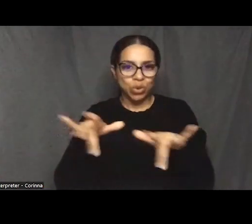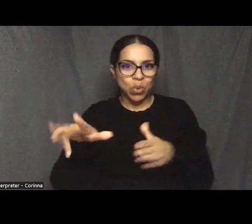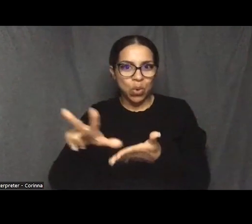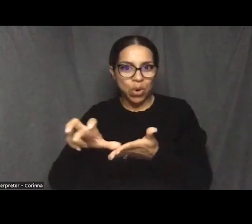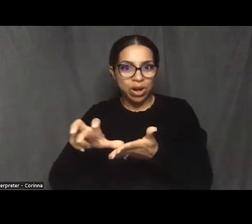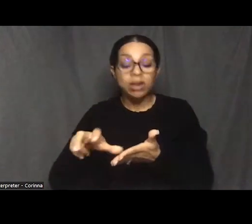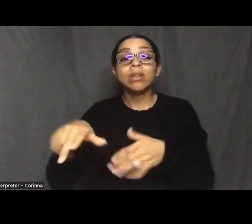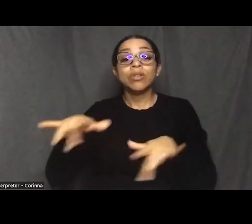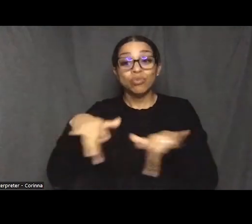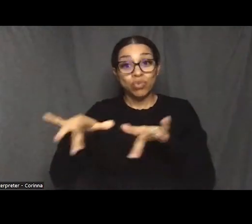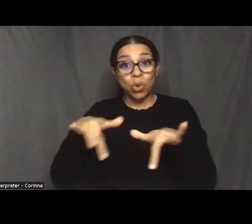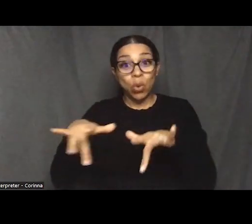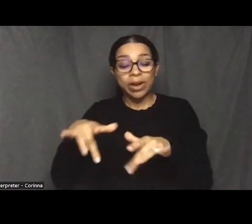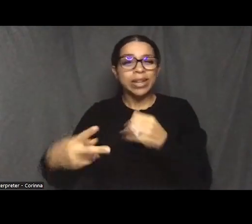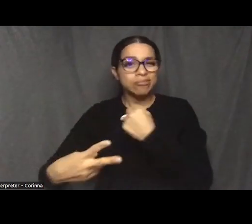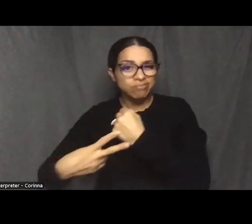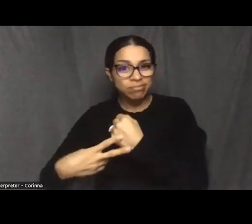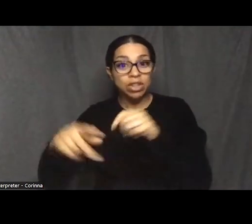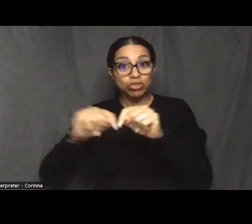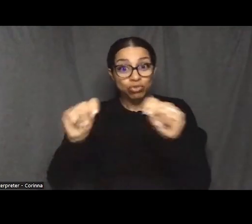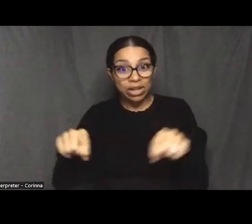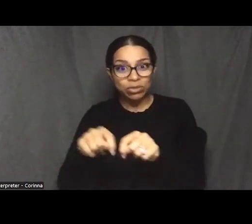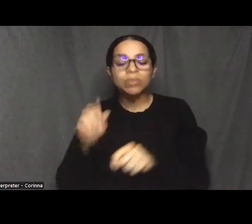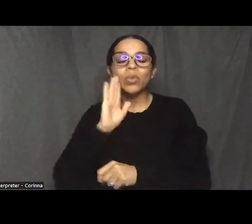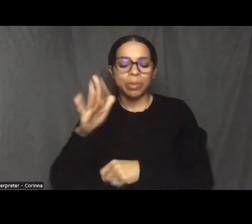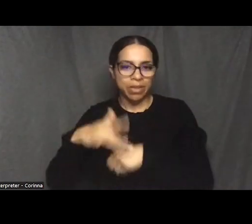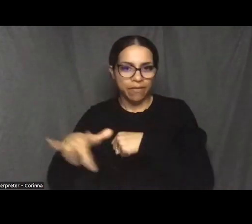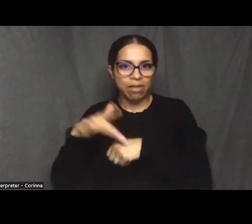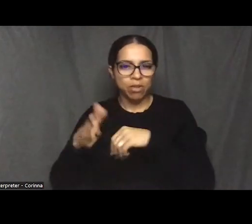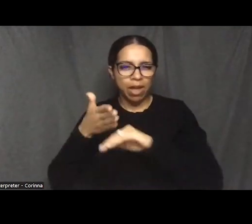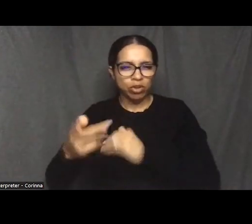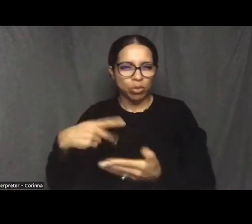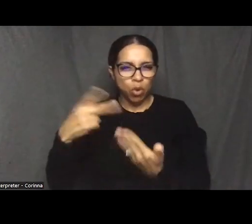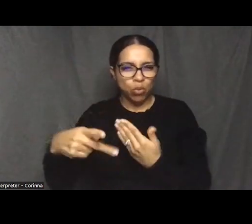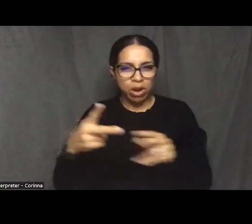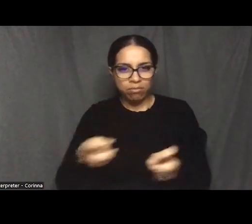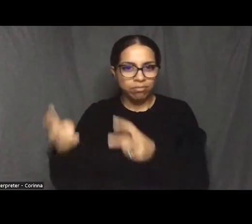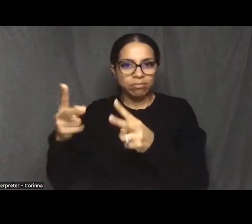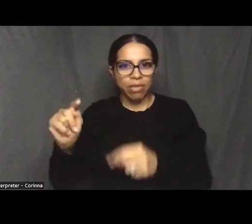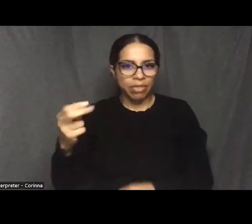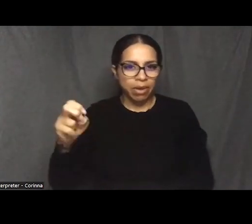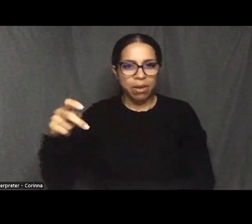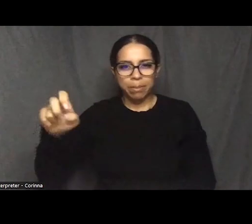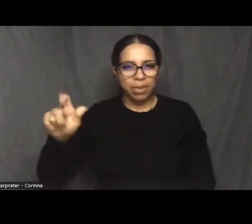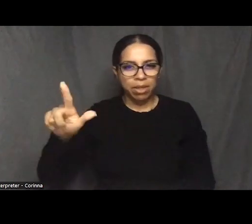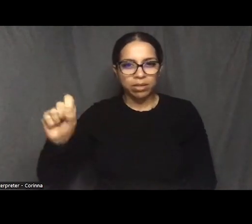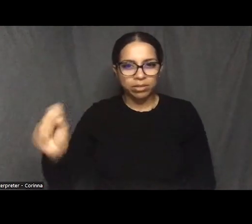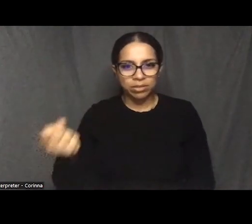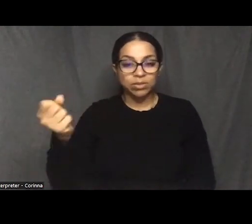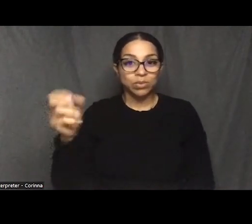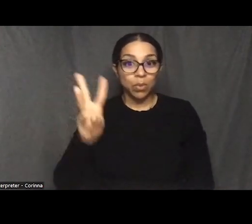the discussion will be available after the program on the Peale's website. The film will not be part of that recording.